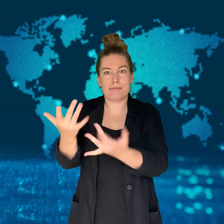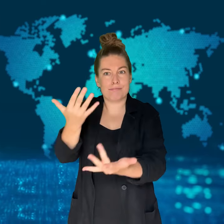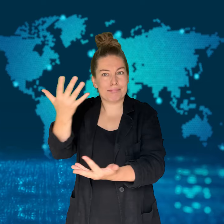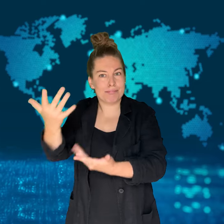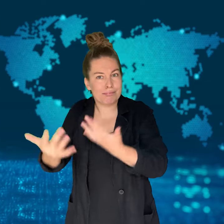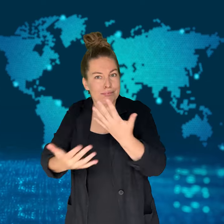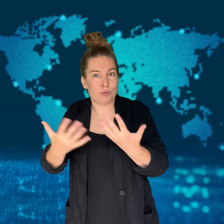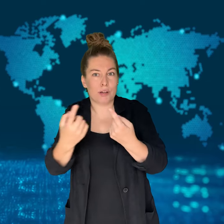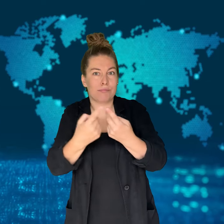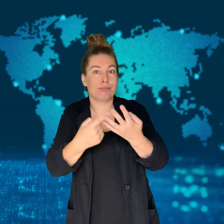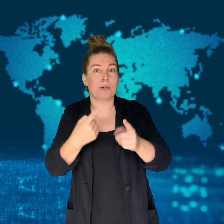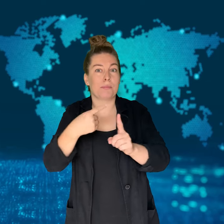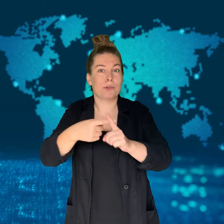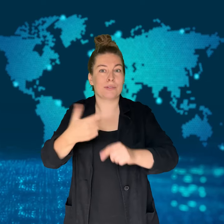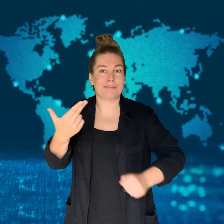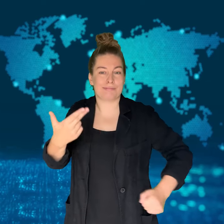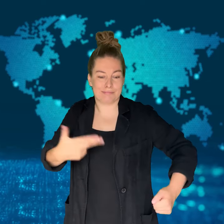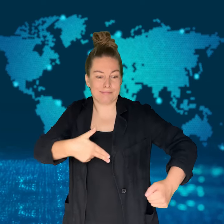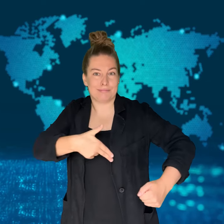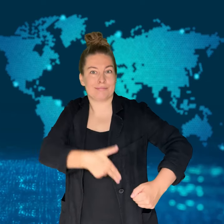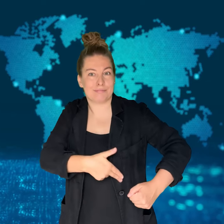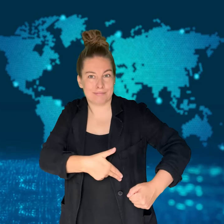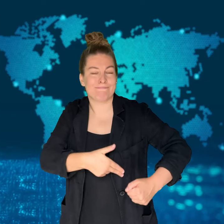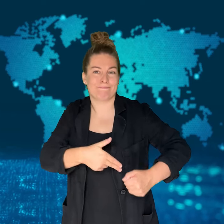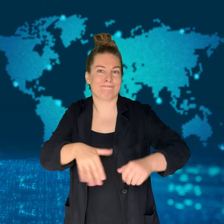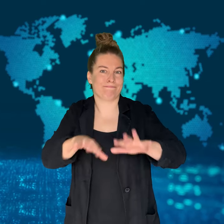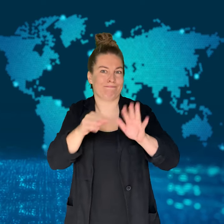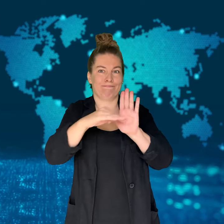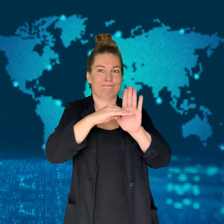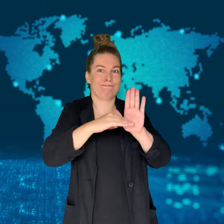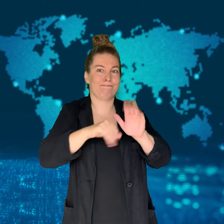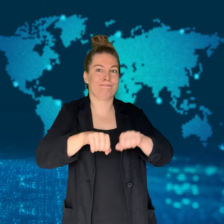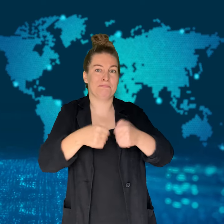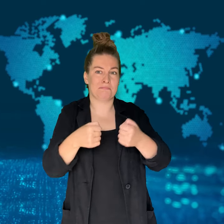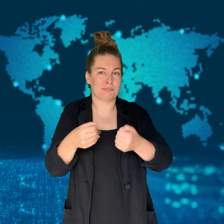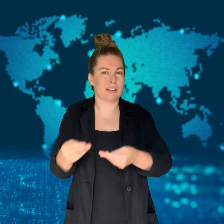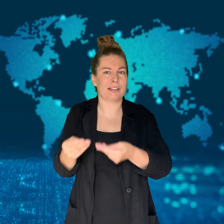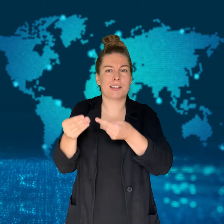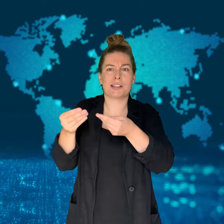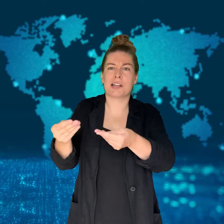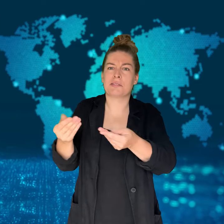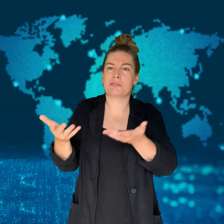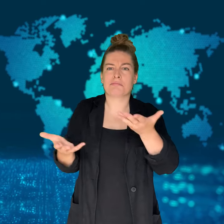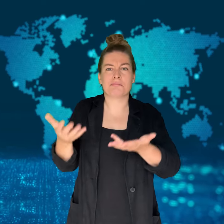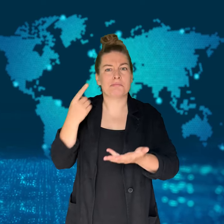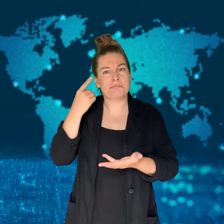The court gave her a jail sentence that would then be